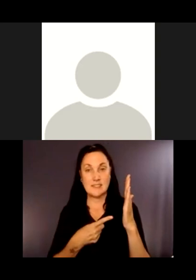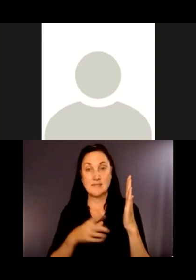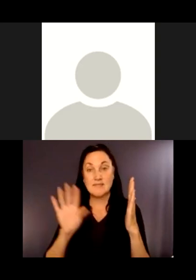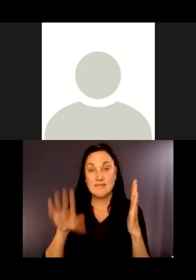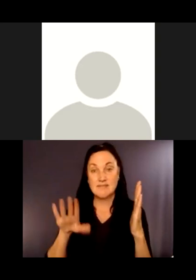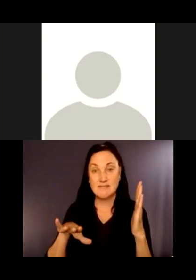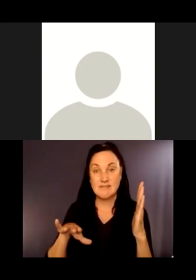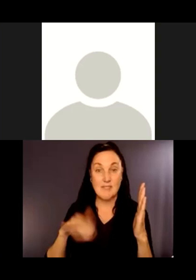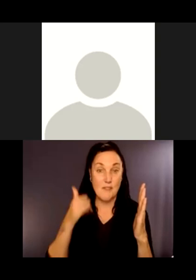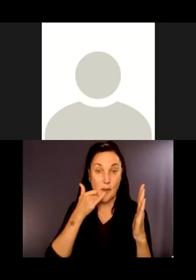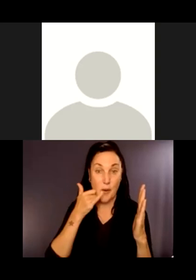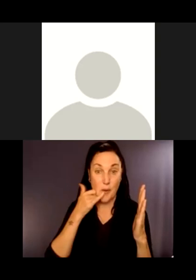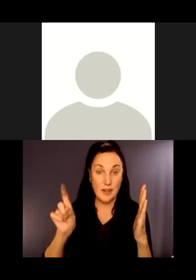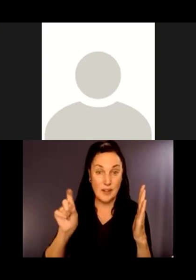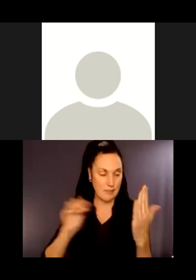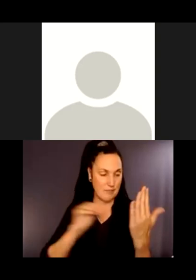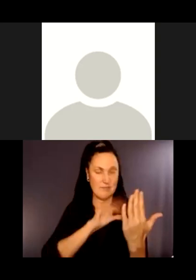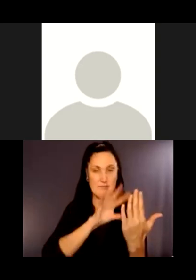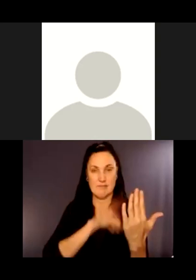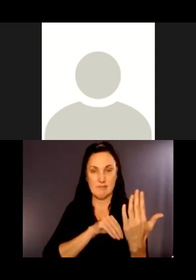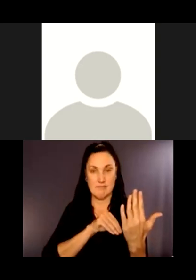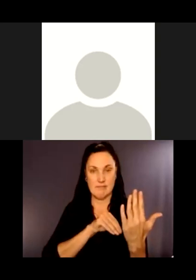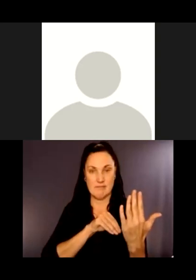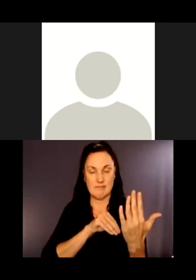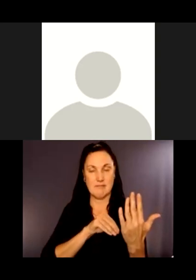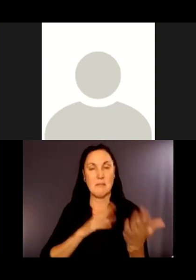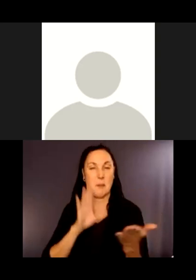It might be a way to encourage people to -- they could still